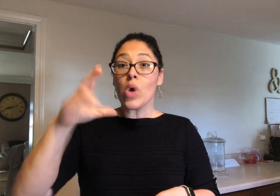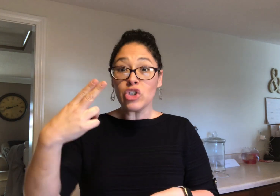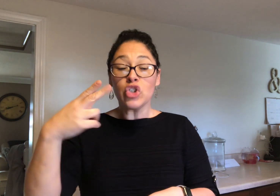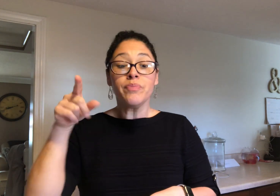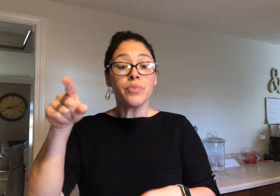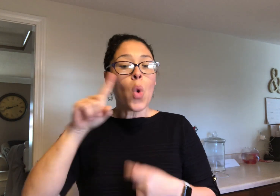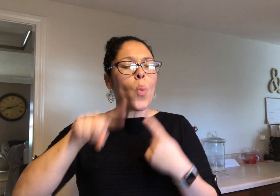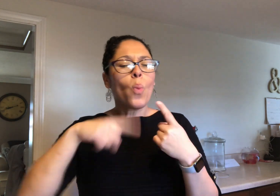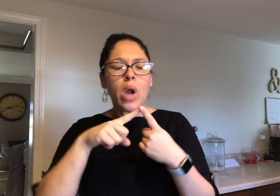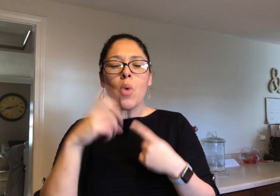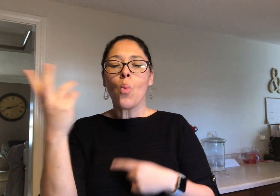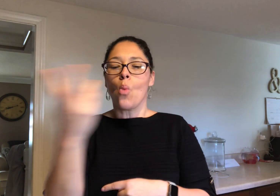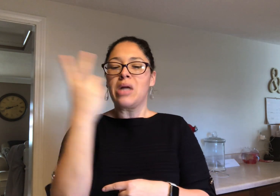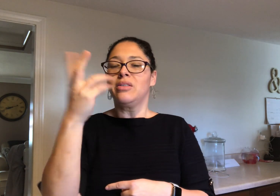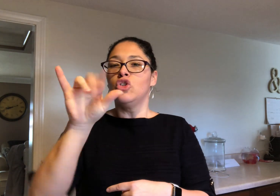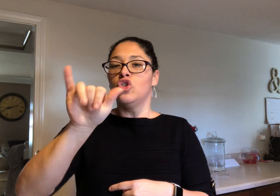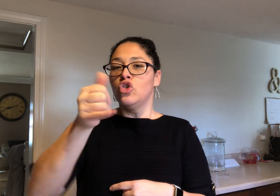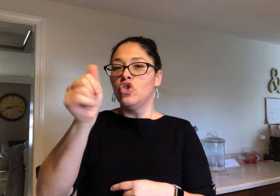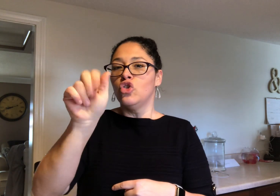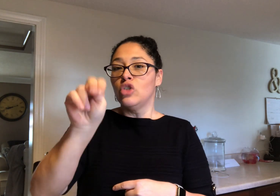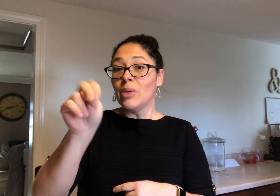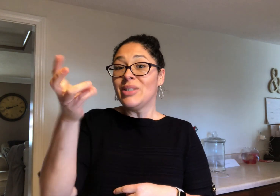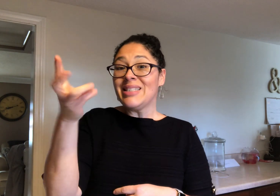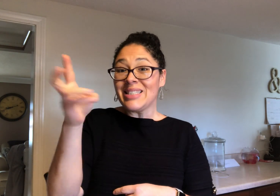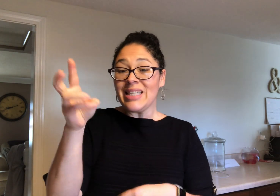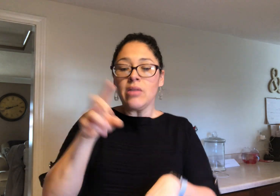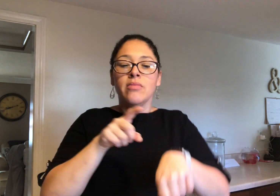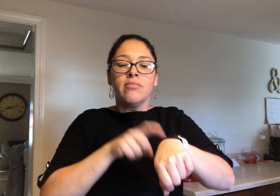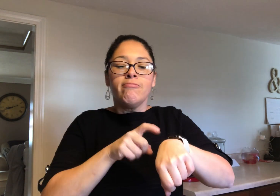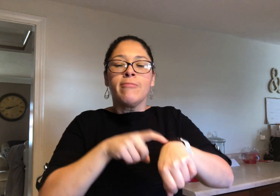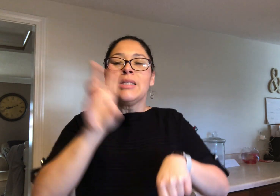in Norwich. It will be on Wednesday, January 16th at 6pm - 8pm.